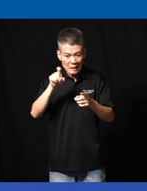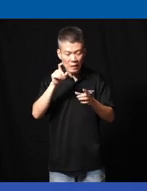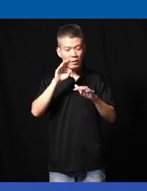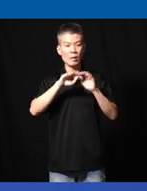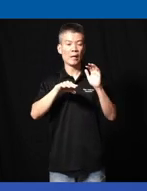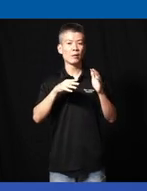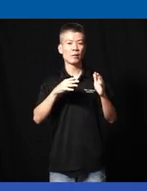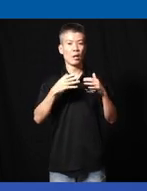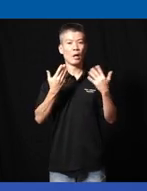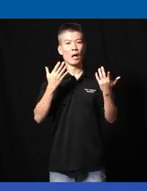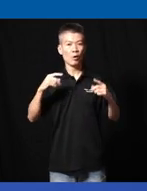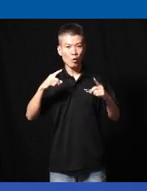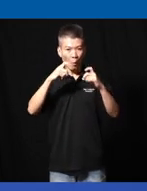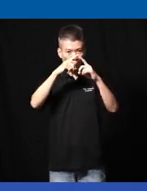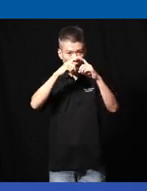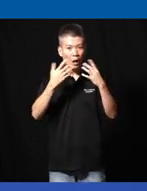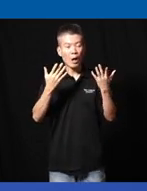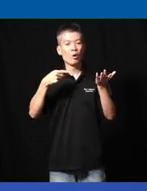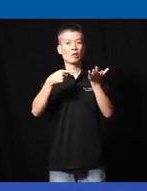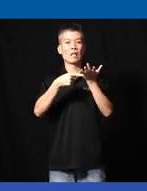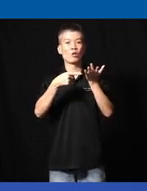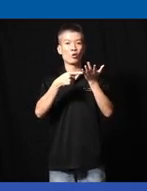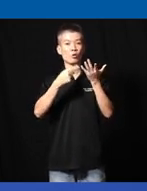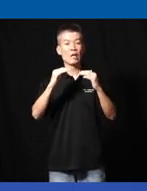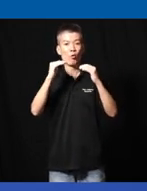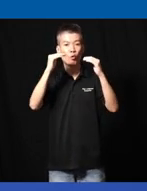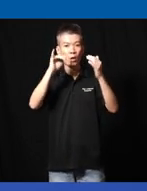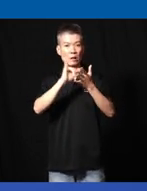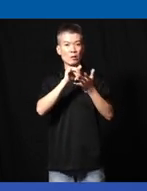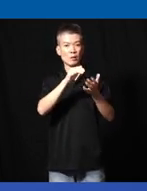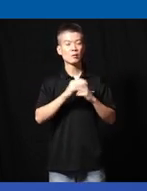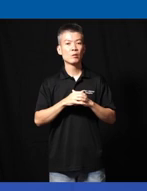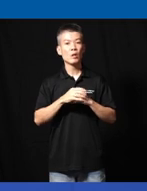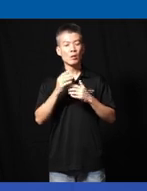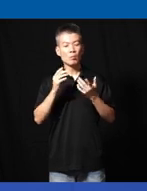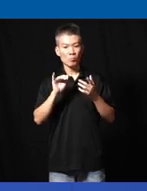uh you know how complex or how technologically advanced it is and which by the way you know if